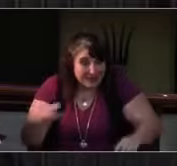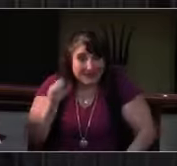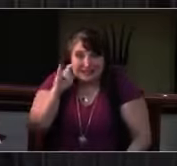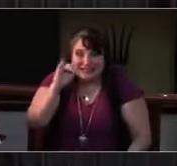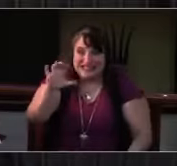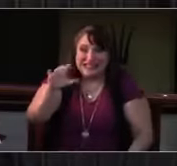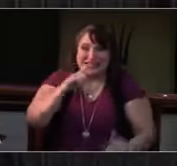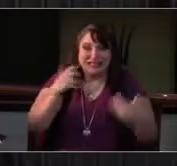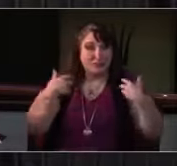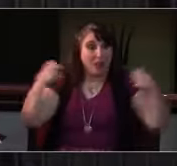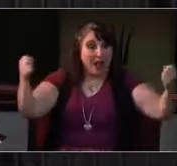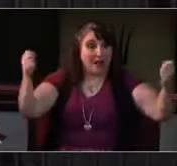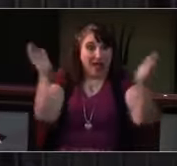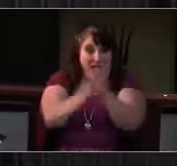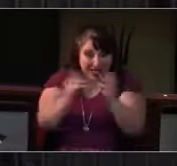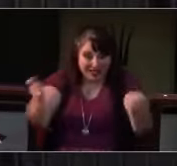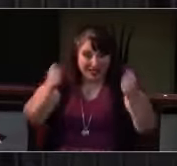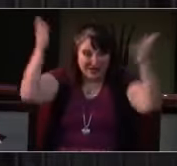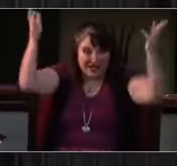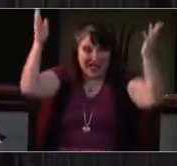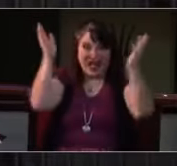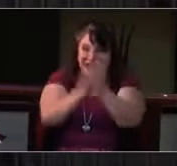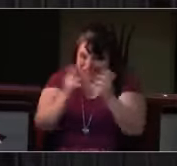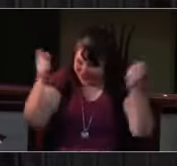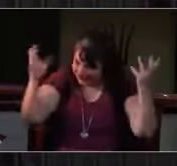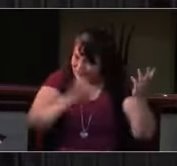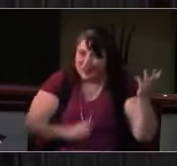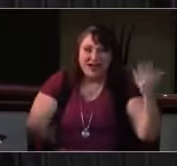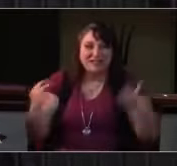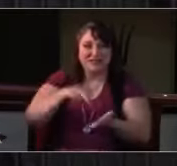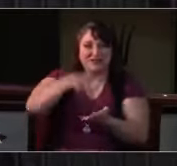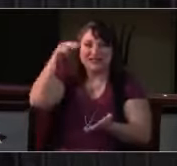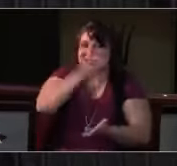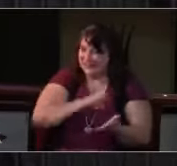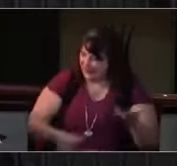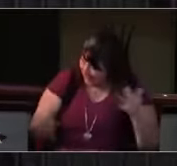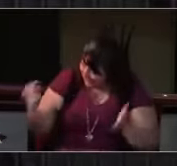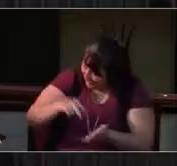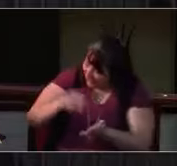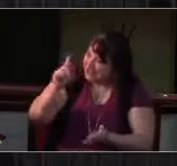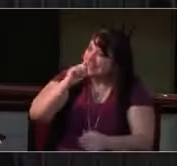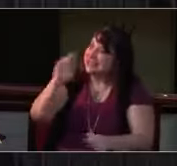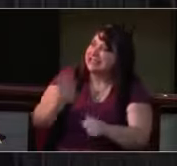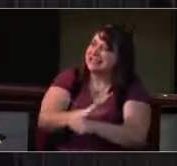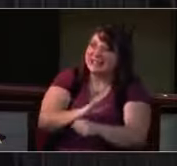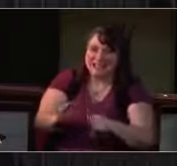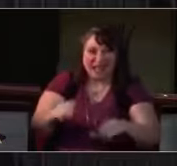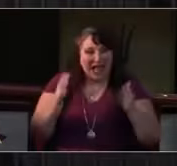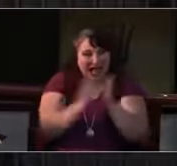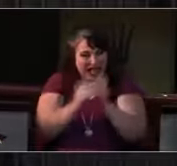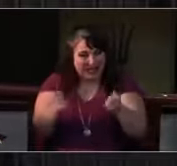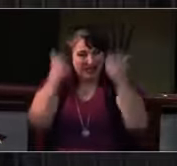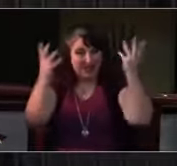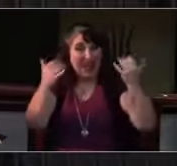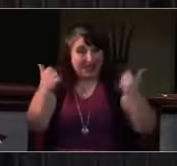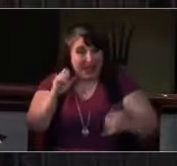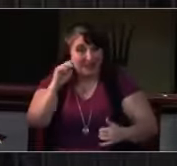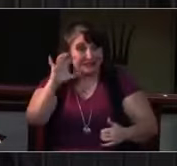Art asks us to pray especially for mothers who are experiencing homelessness. And I'd like to add a prayer